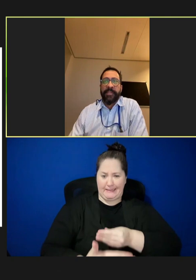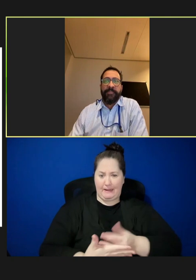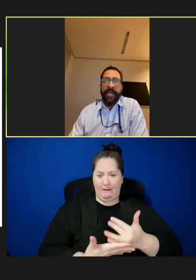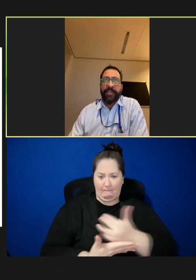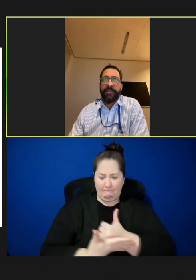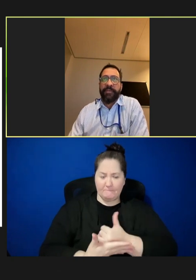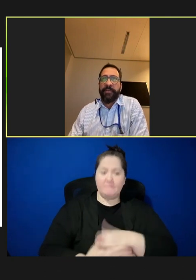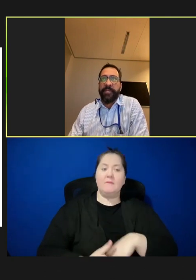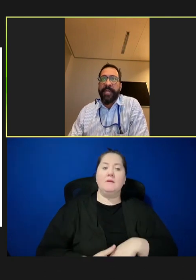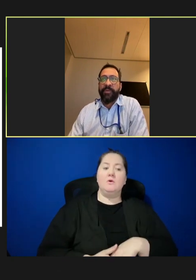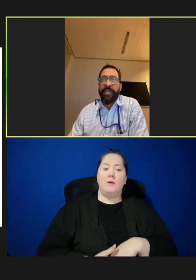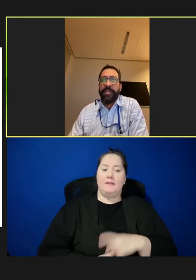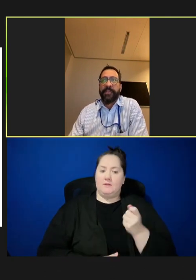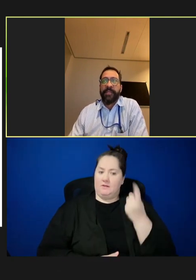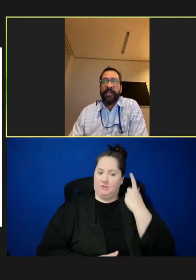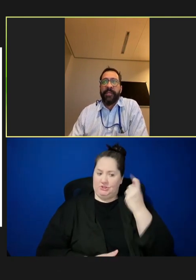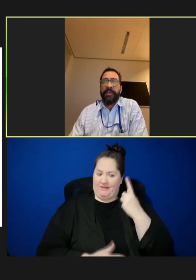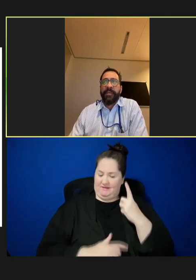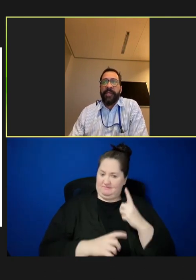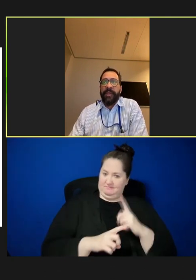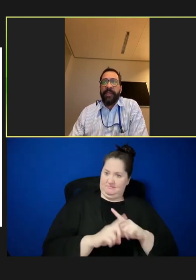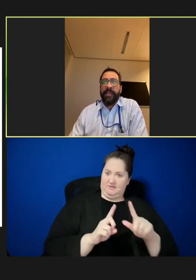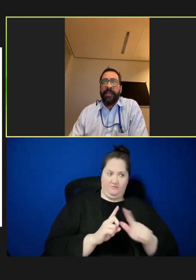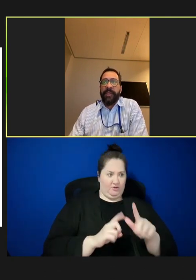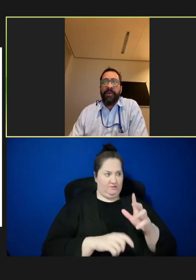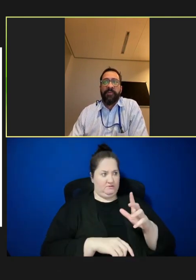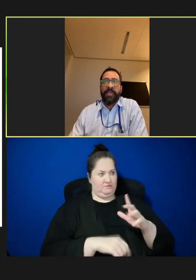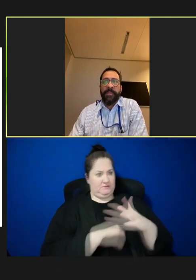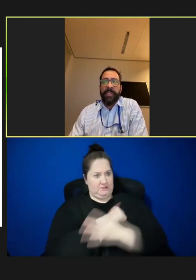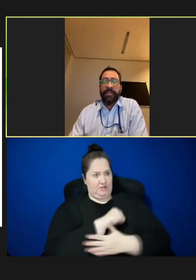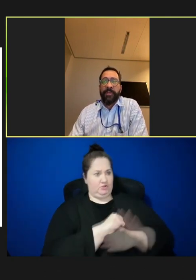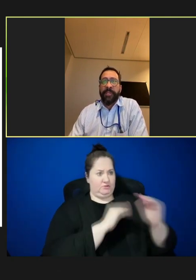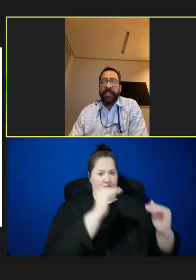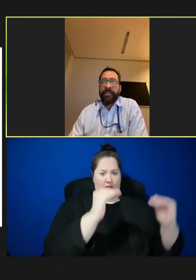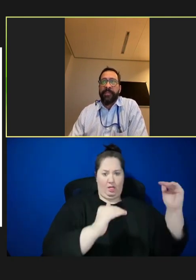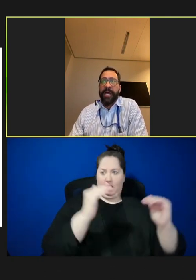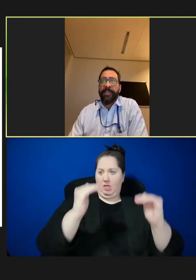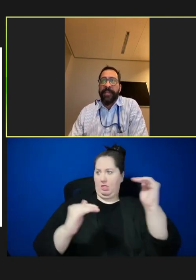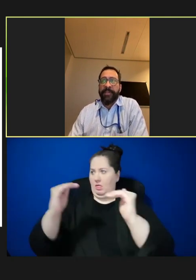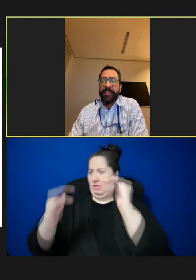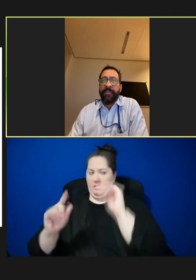subnational inequities and overcoming the uncertainties and denominators that